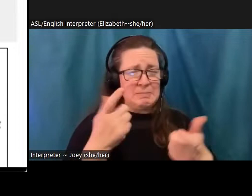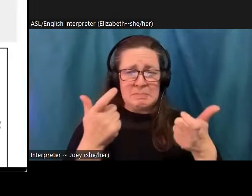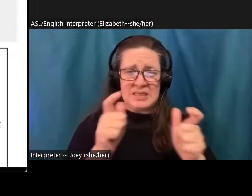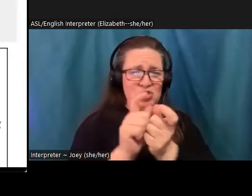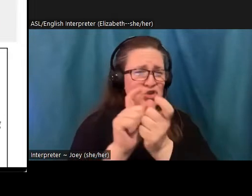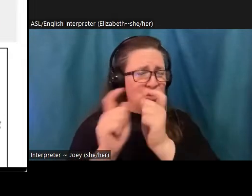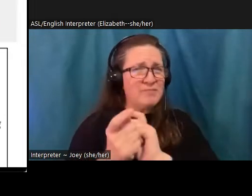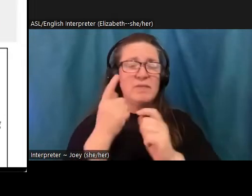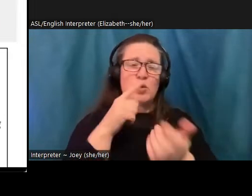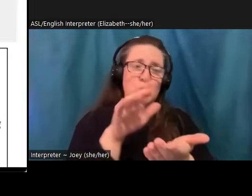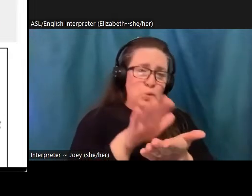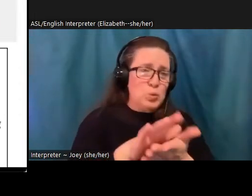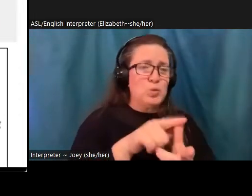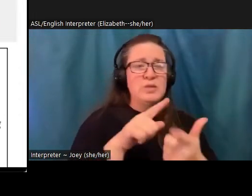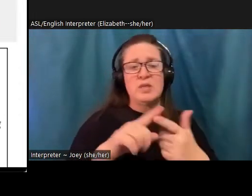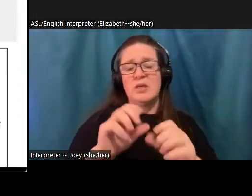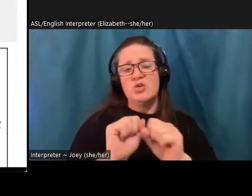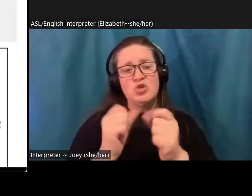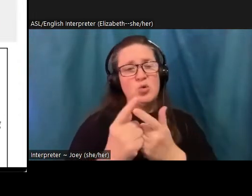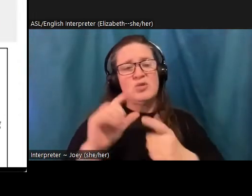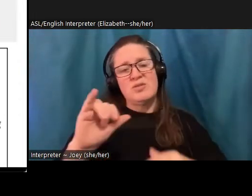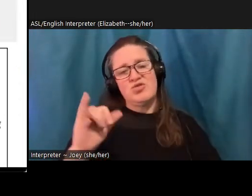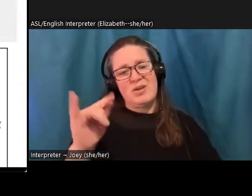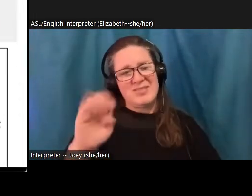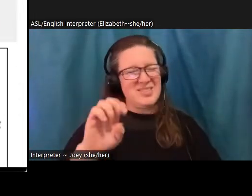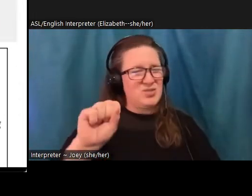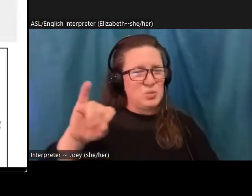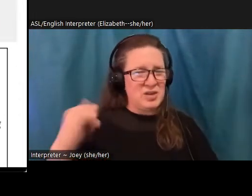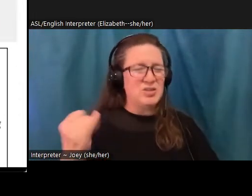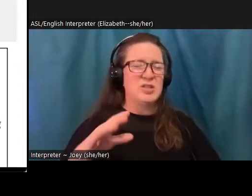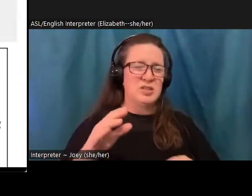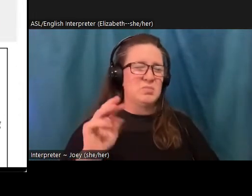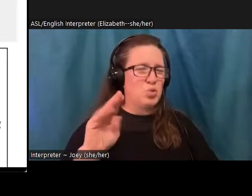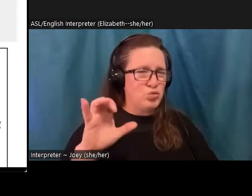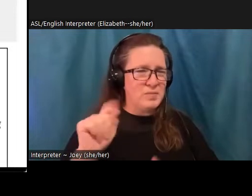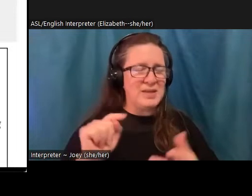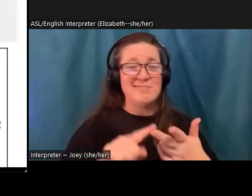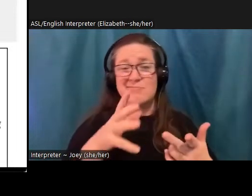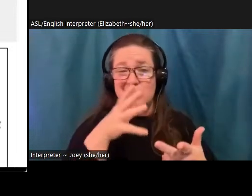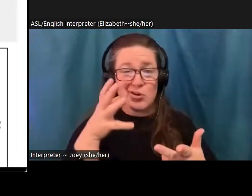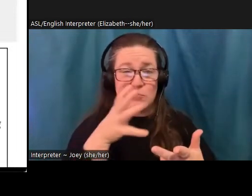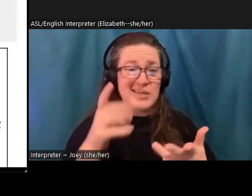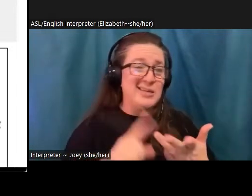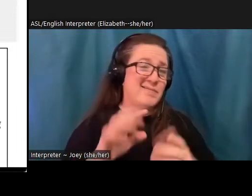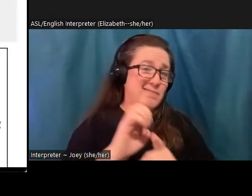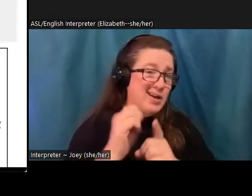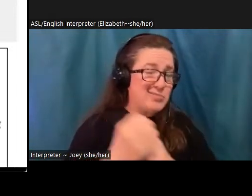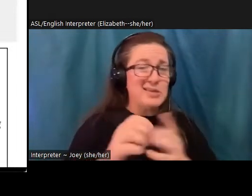movements, financial markets, energy farming, conservation youth movements. The headlines that I put on this slide are